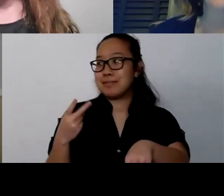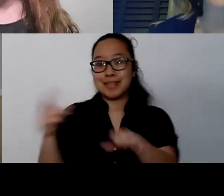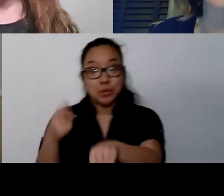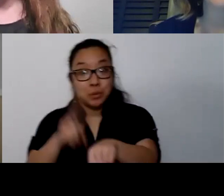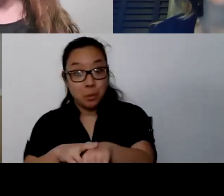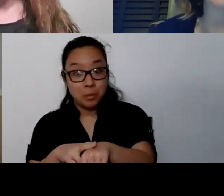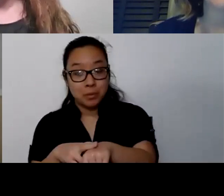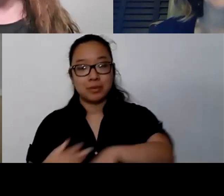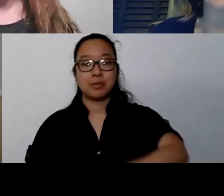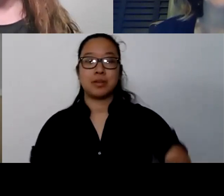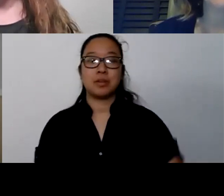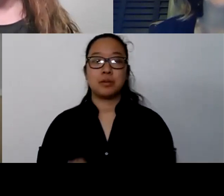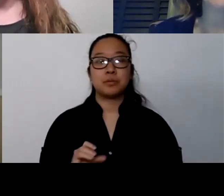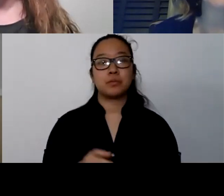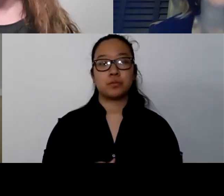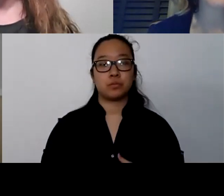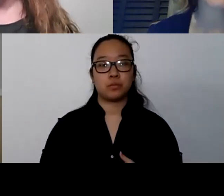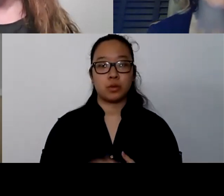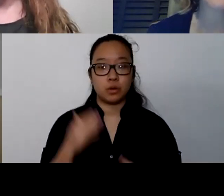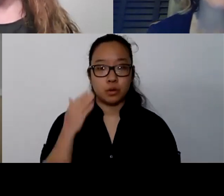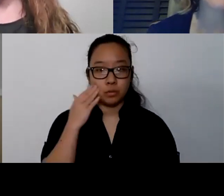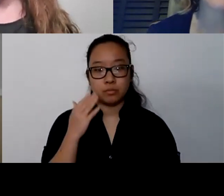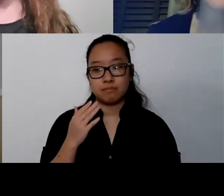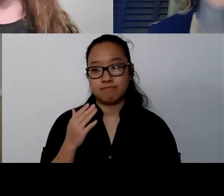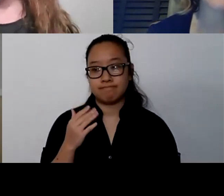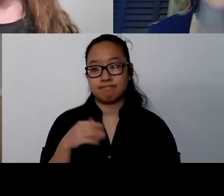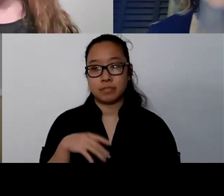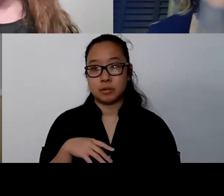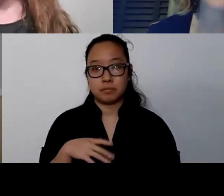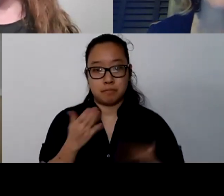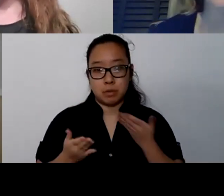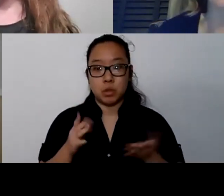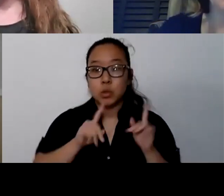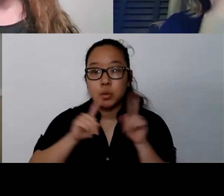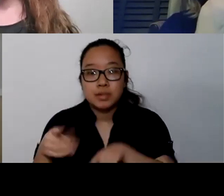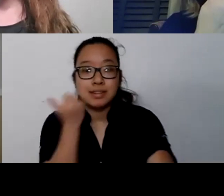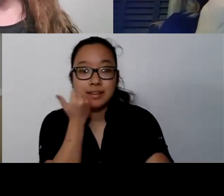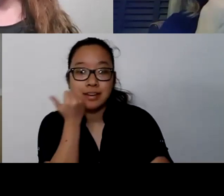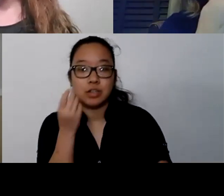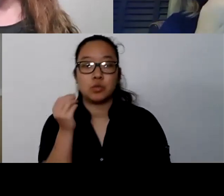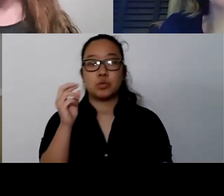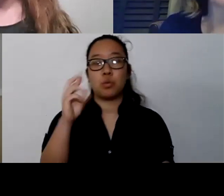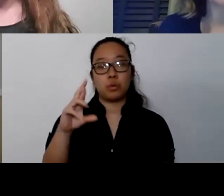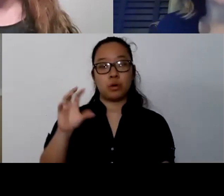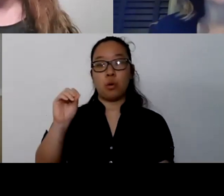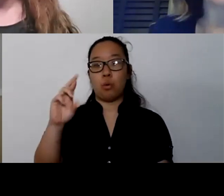We are going to see a dentist and maybe an orthodontist and all these other things that we can do to make sure